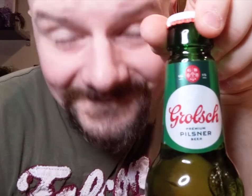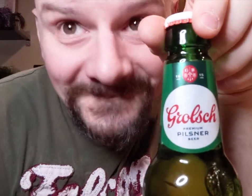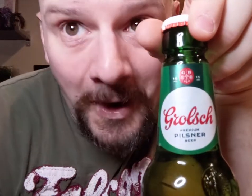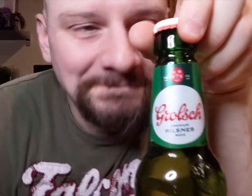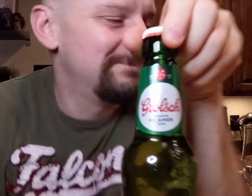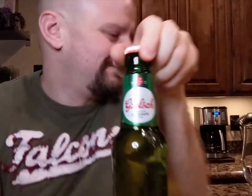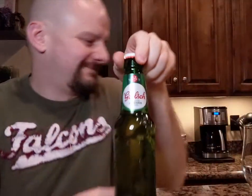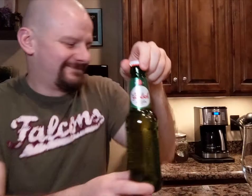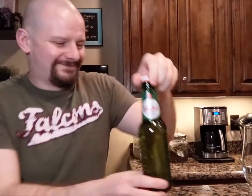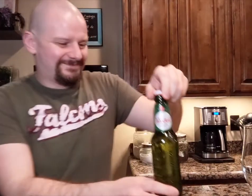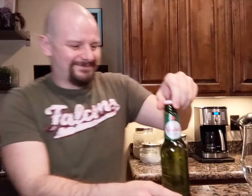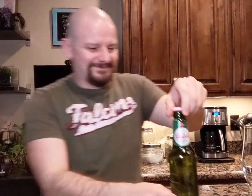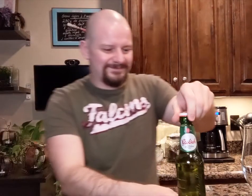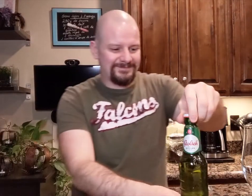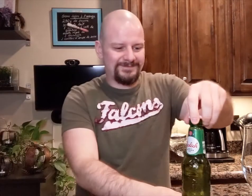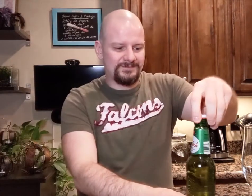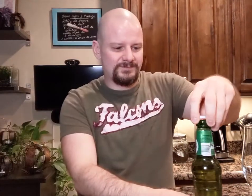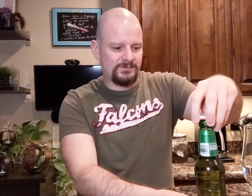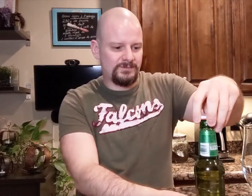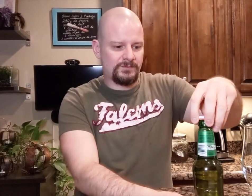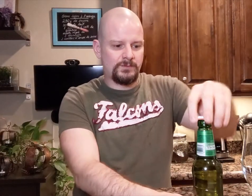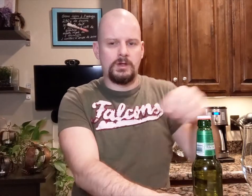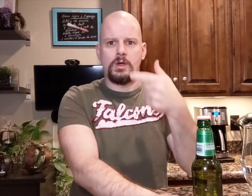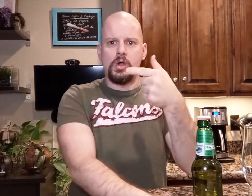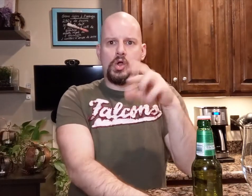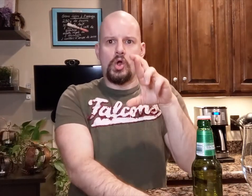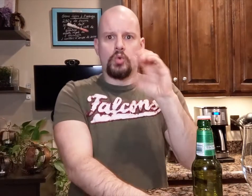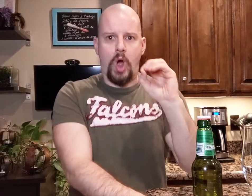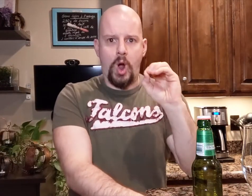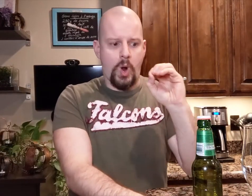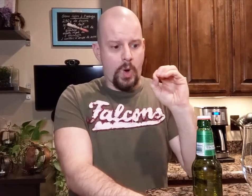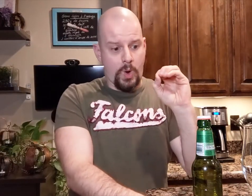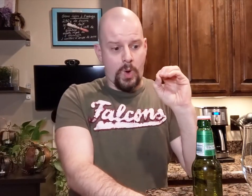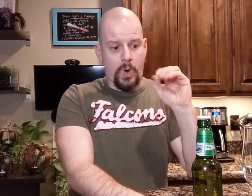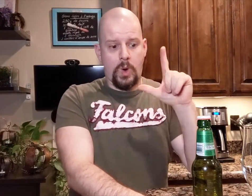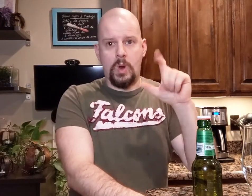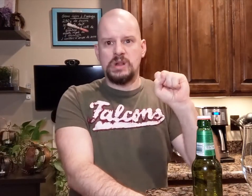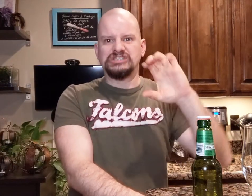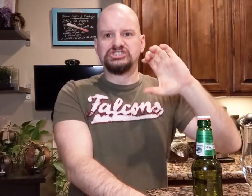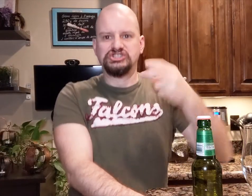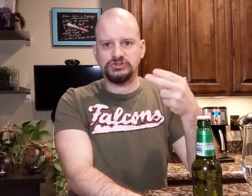Okay. Grolsch.